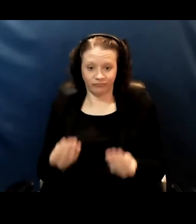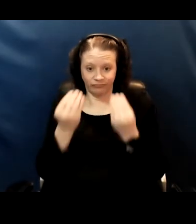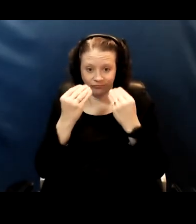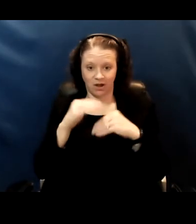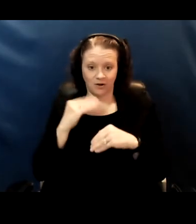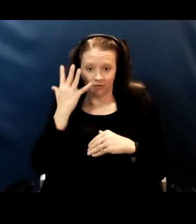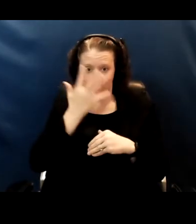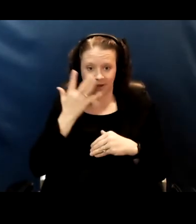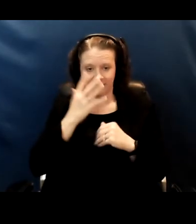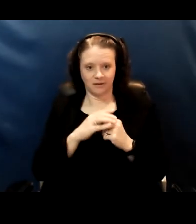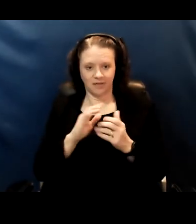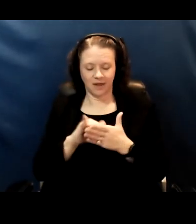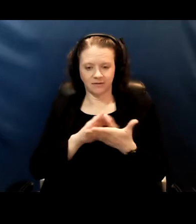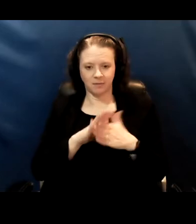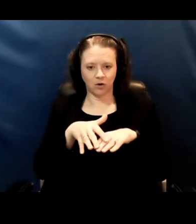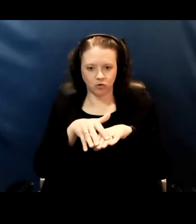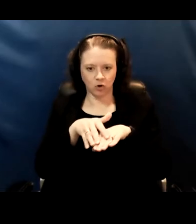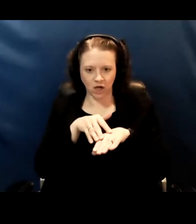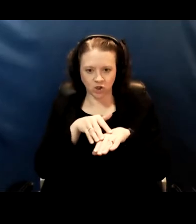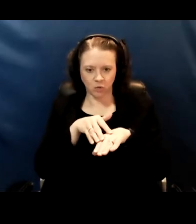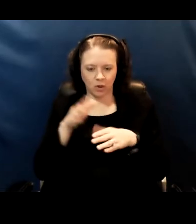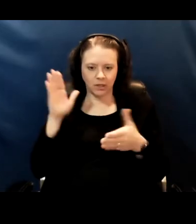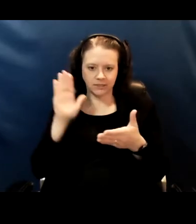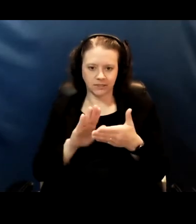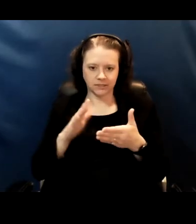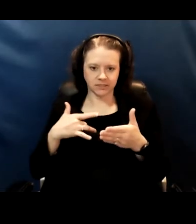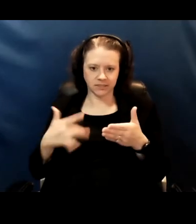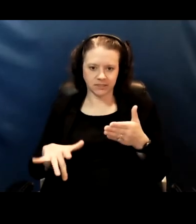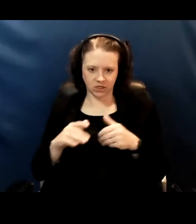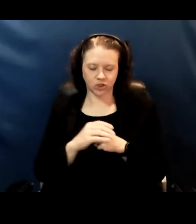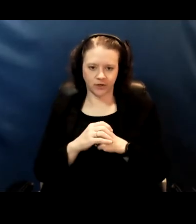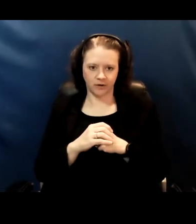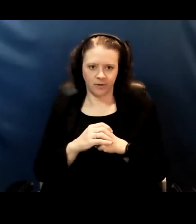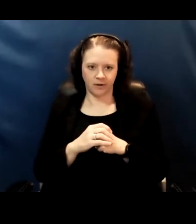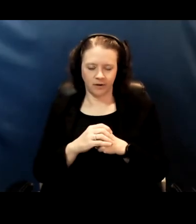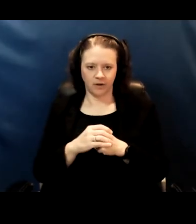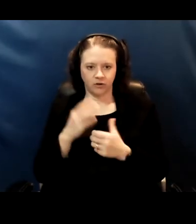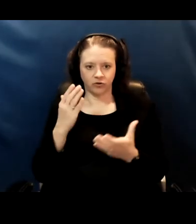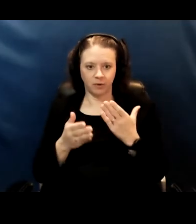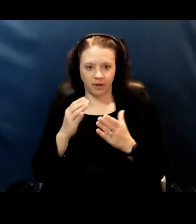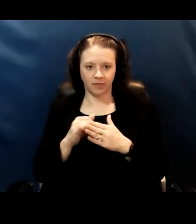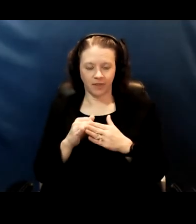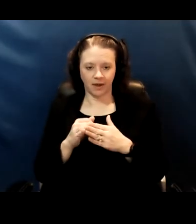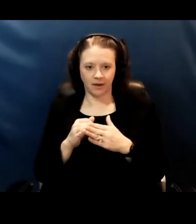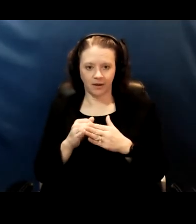it's about gradual desensitization. So it might be that the mask is on for two seconds